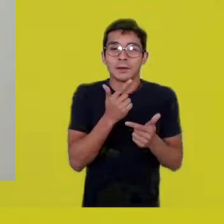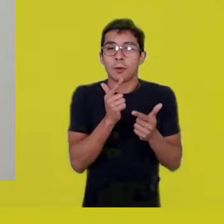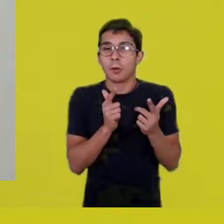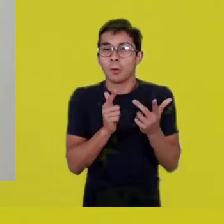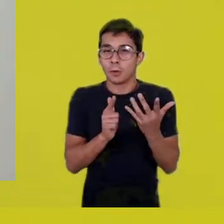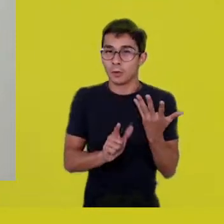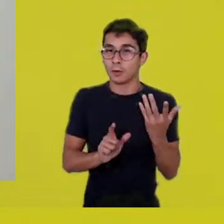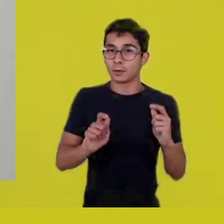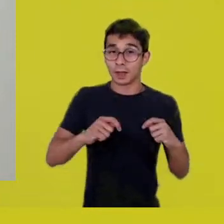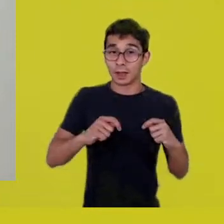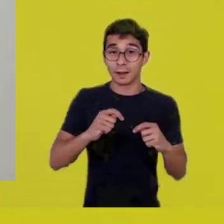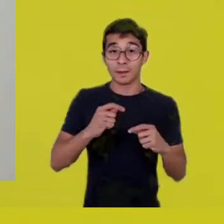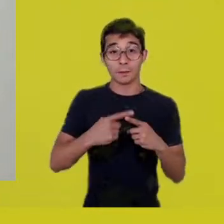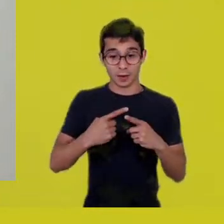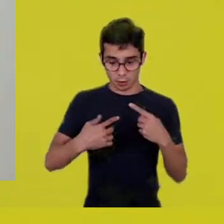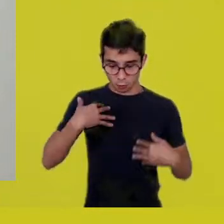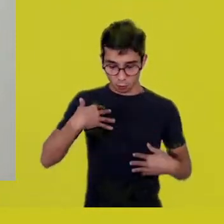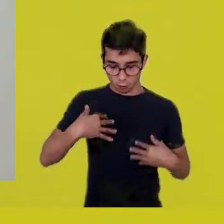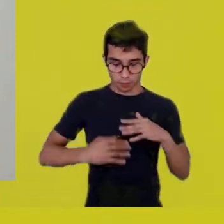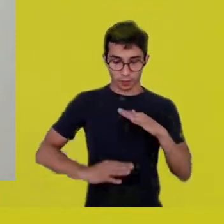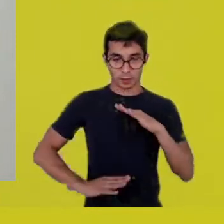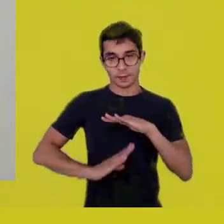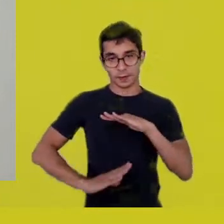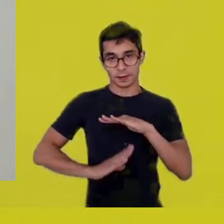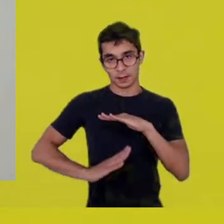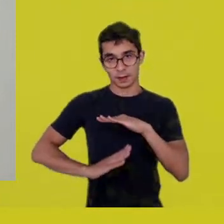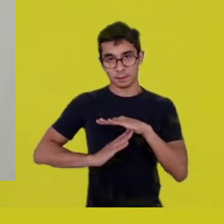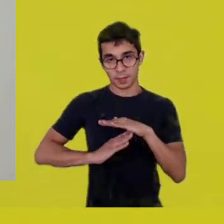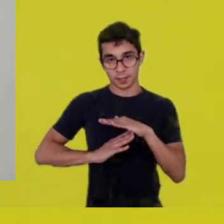That’s what I called a cosmic dance.